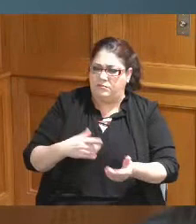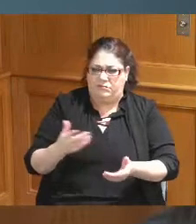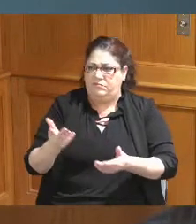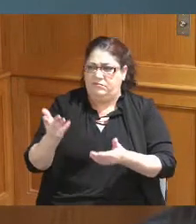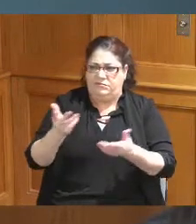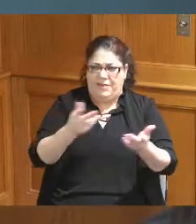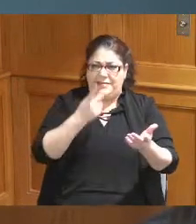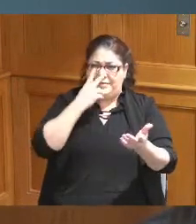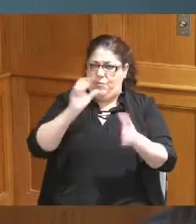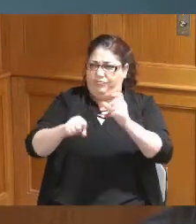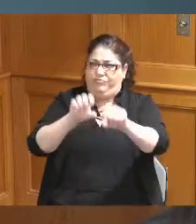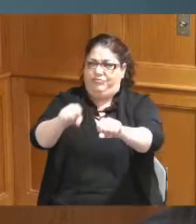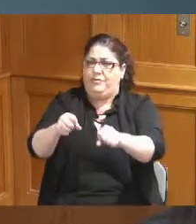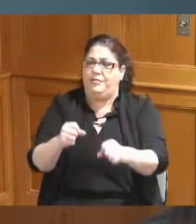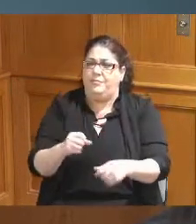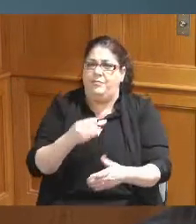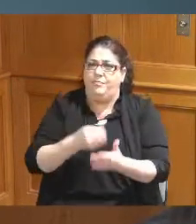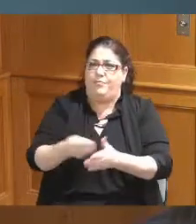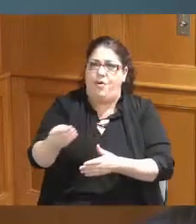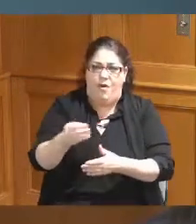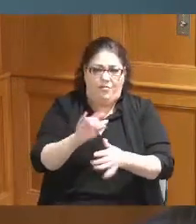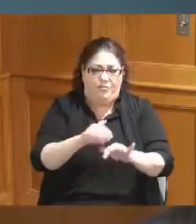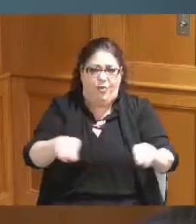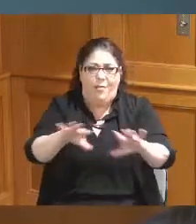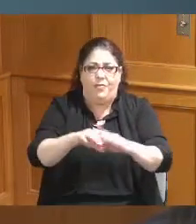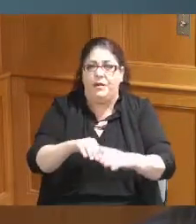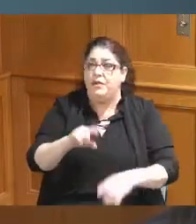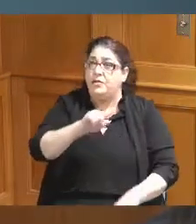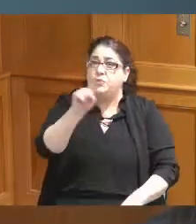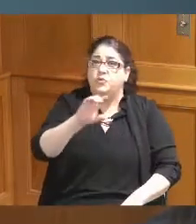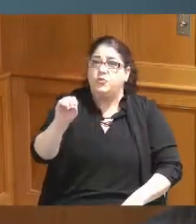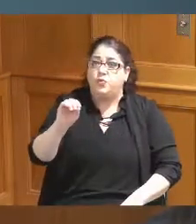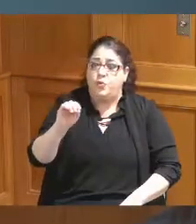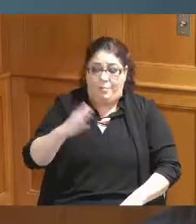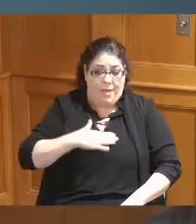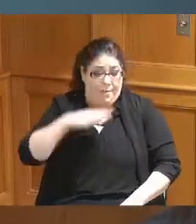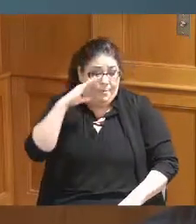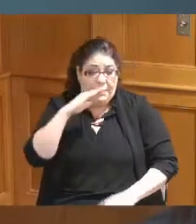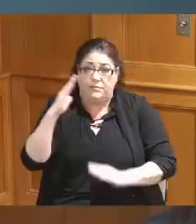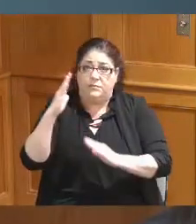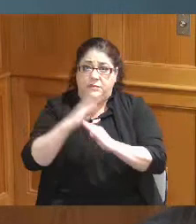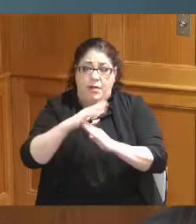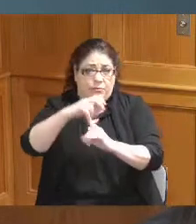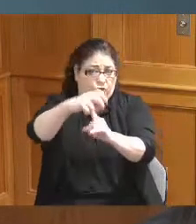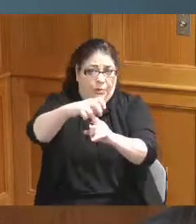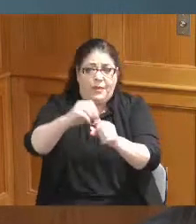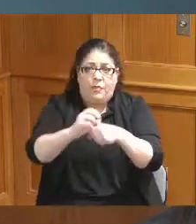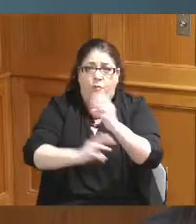we definitely our zoo is number one in my opinion in the world but we want to make sure you know we